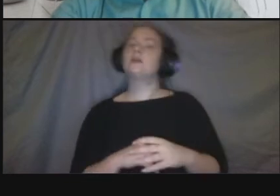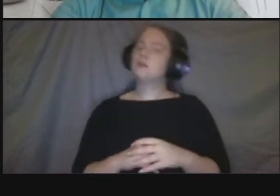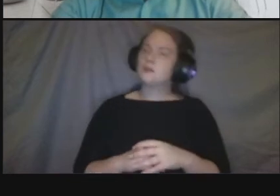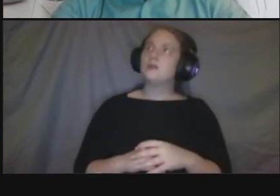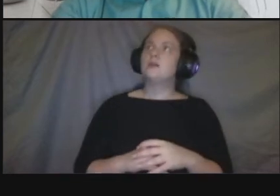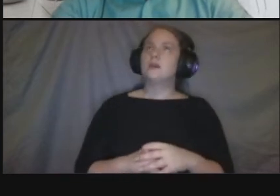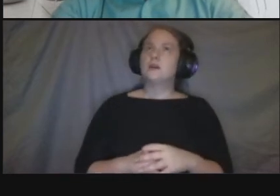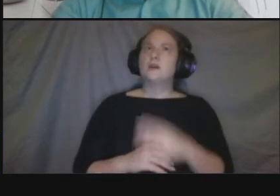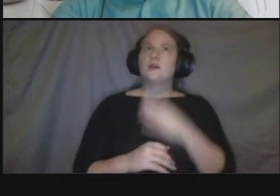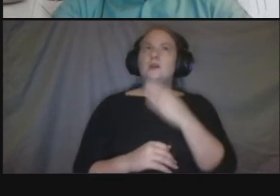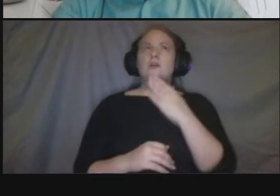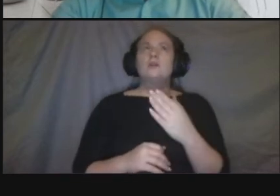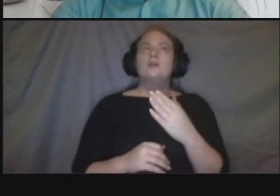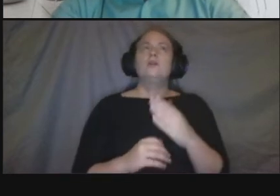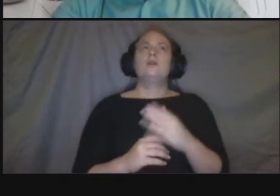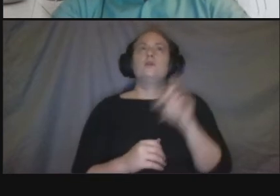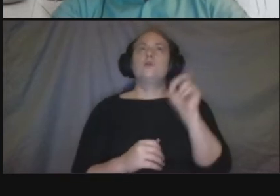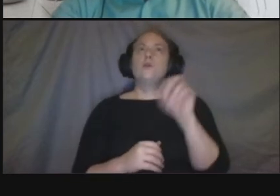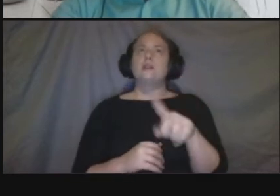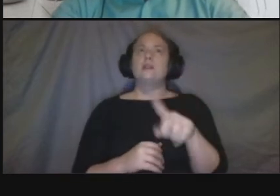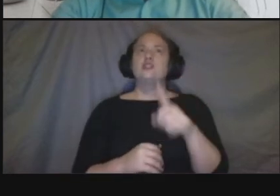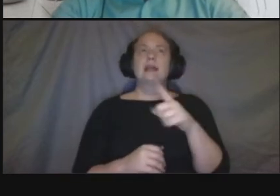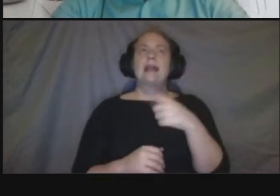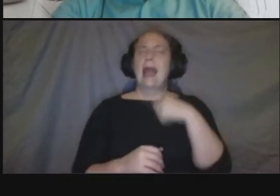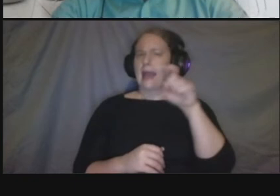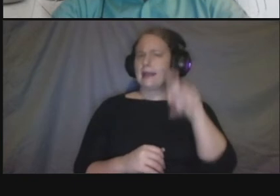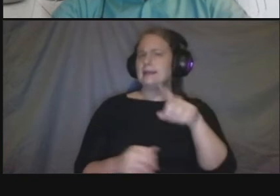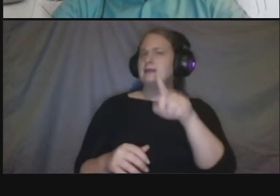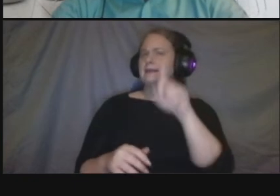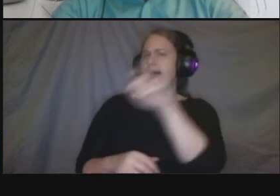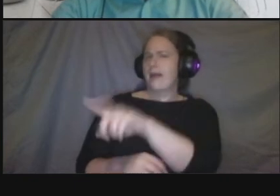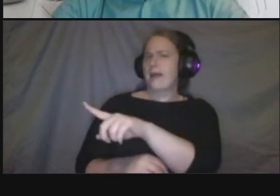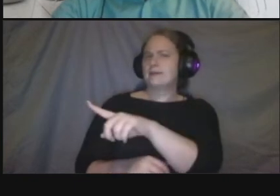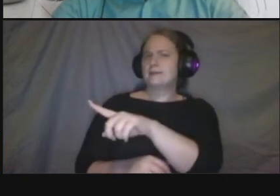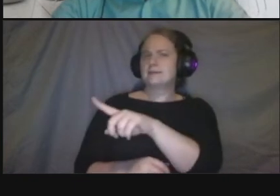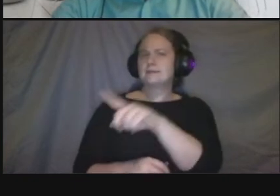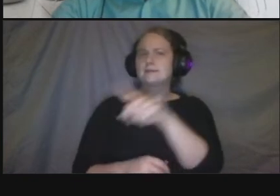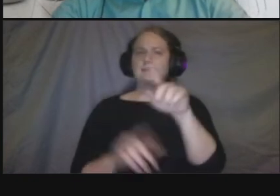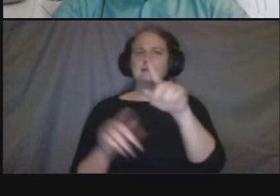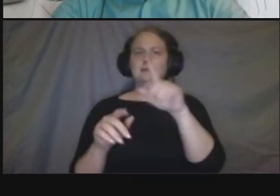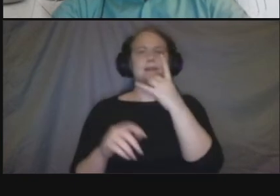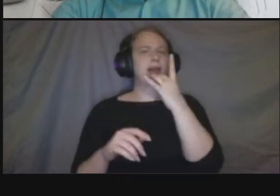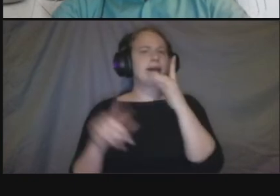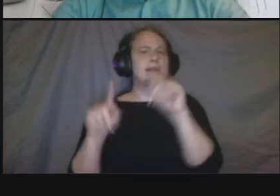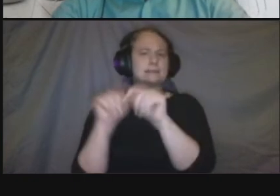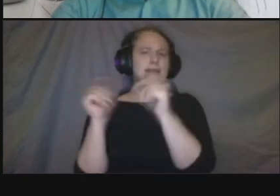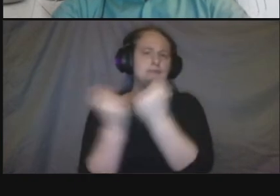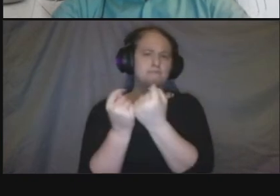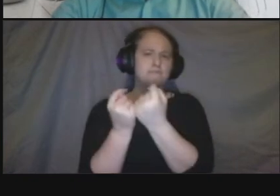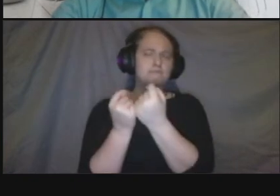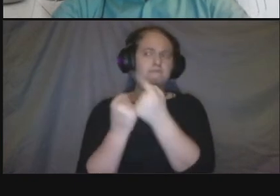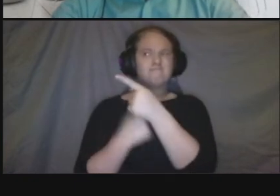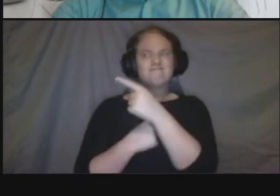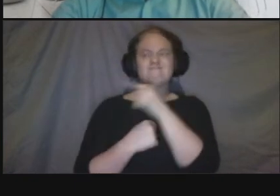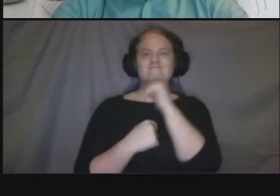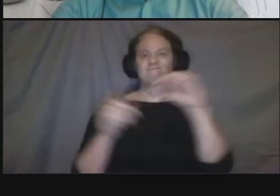our lighting team on the uh on the call today um but we would defer to them as far as